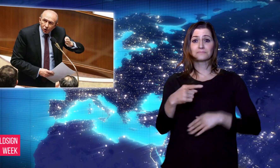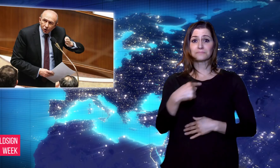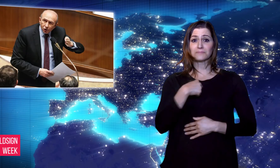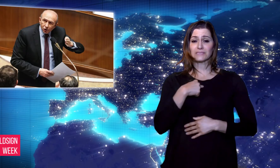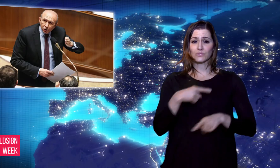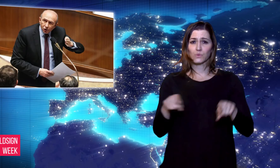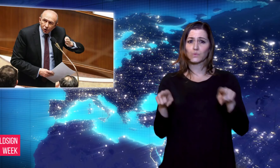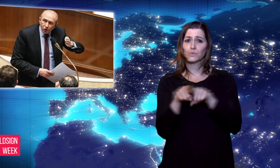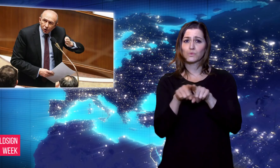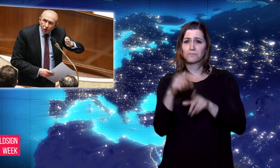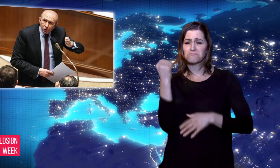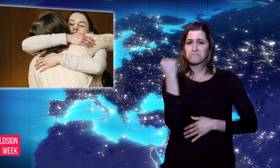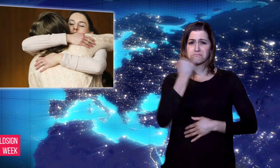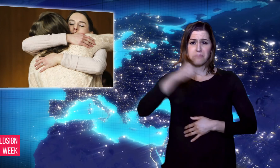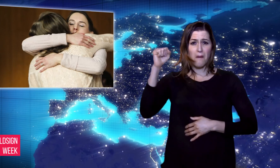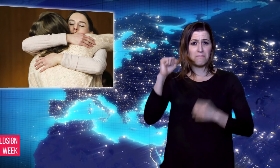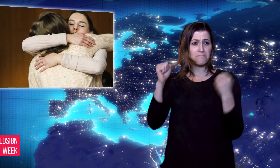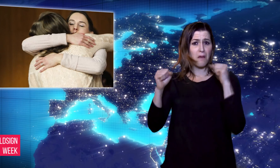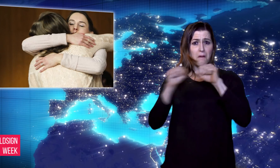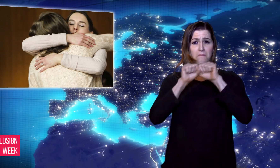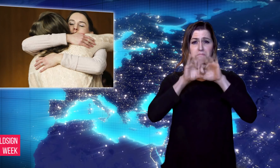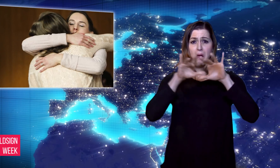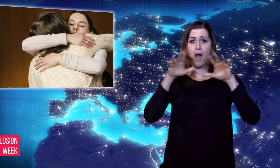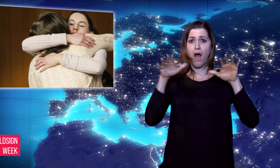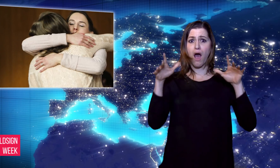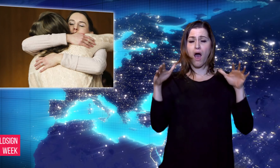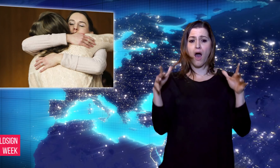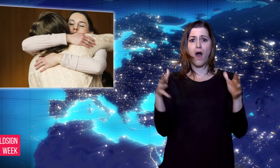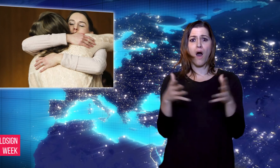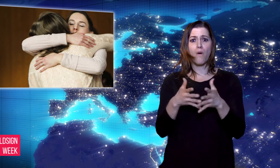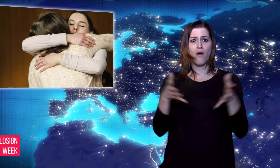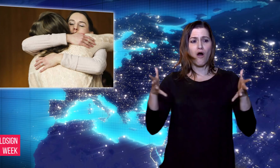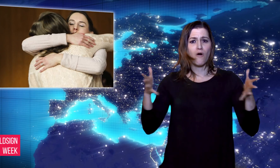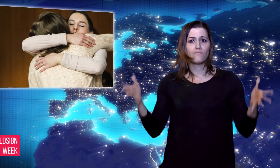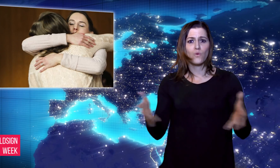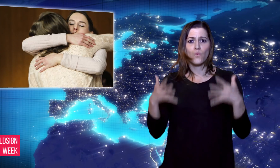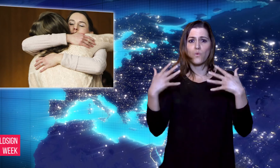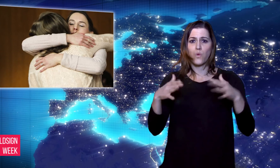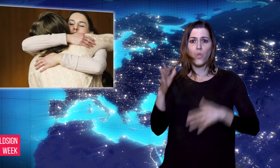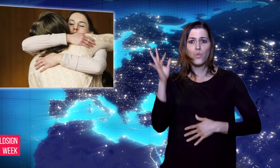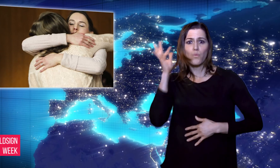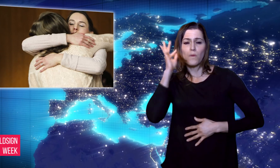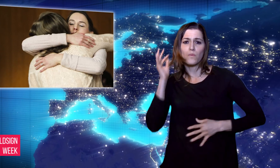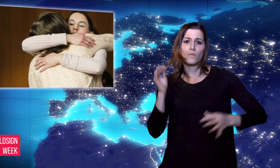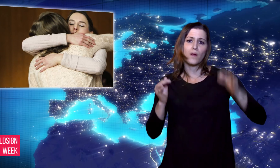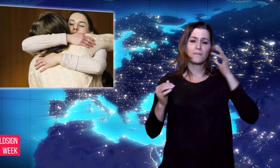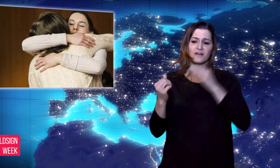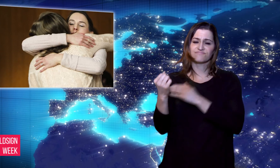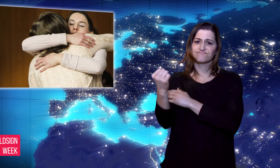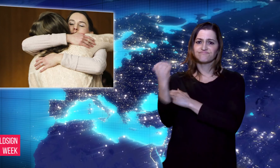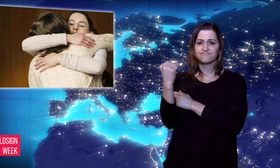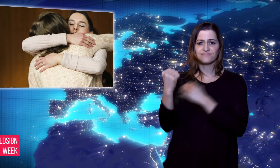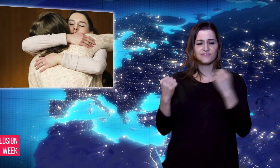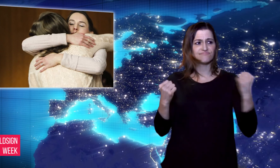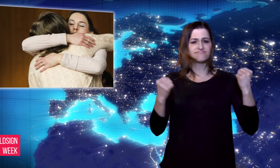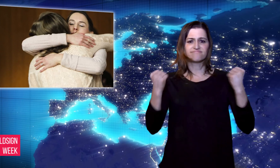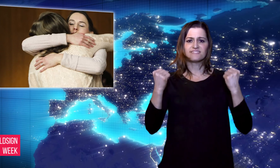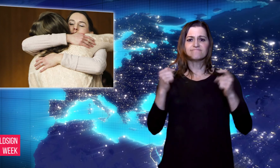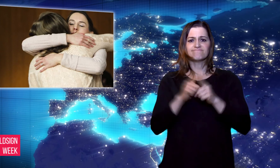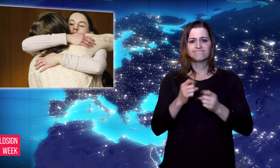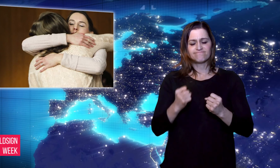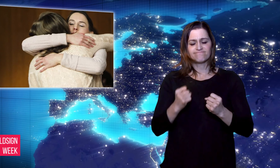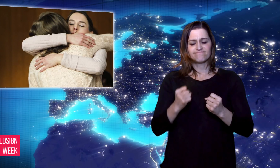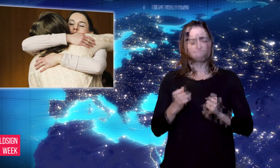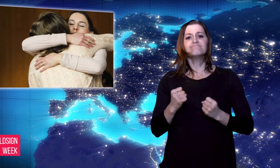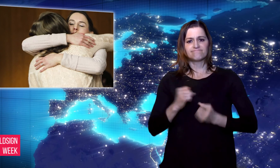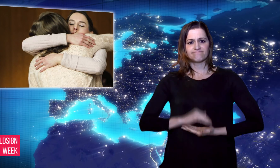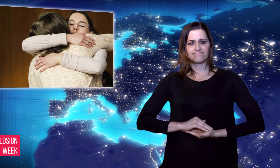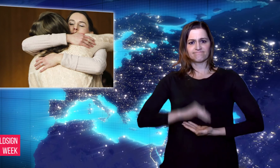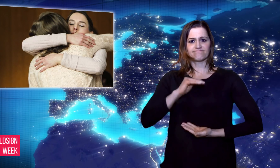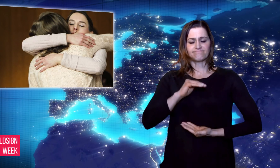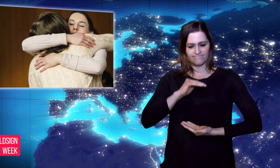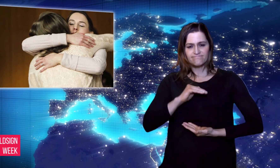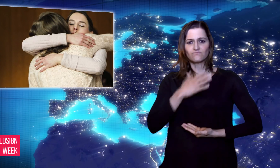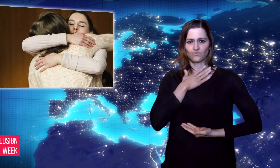changes in treatment towards